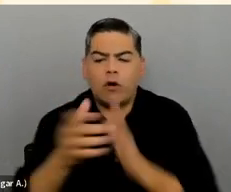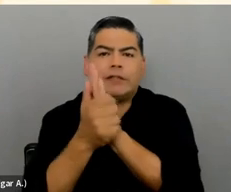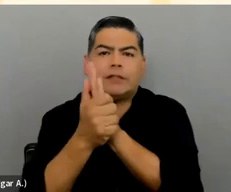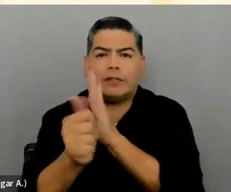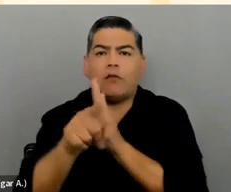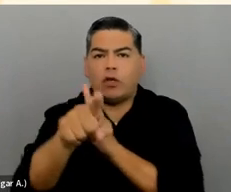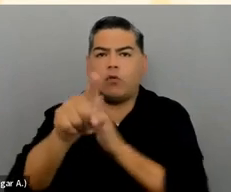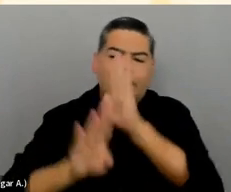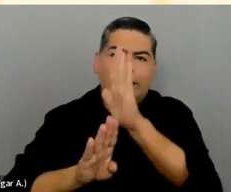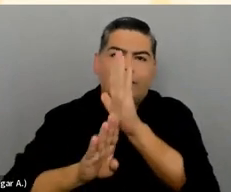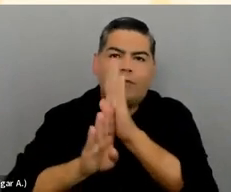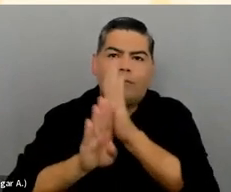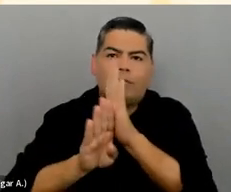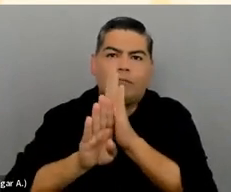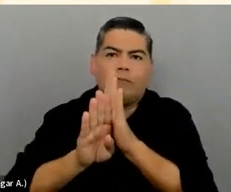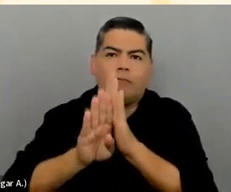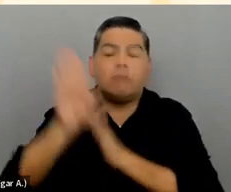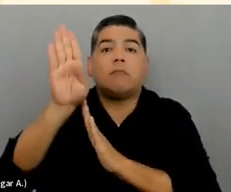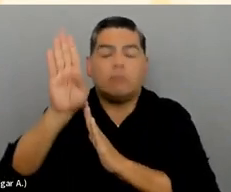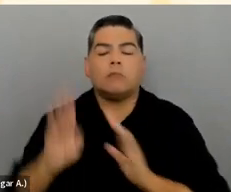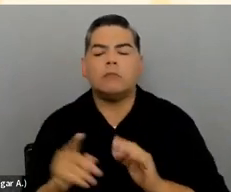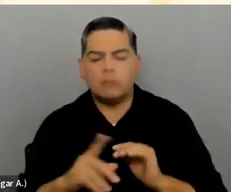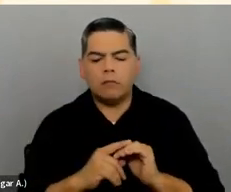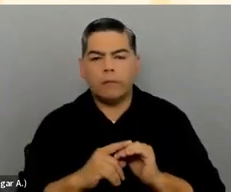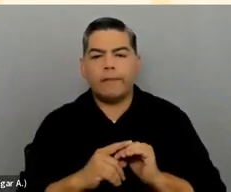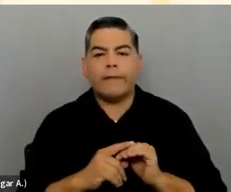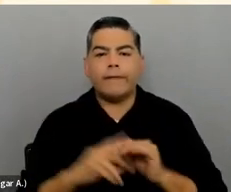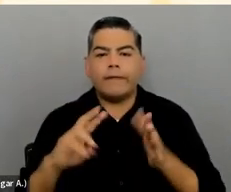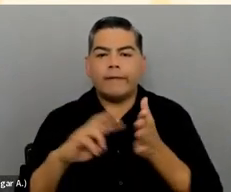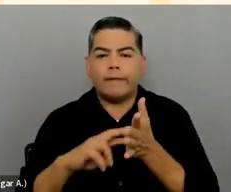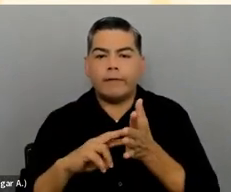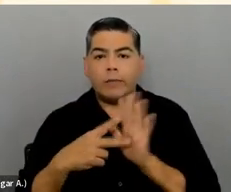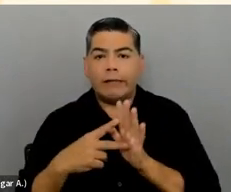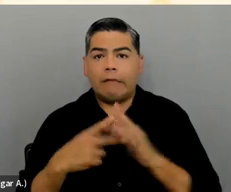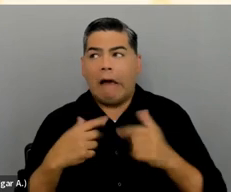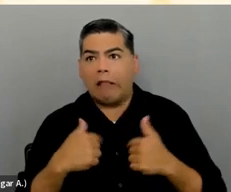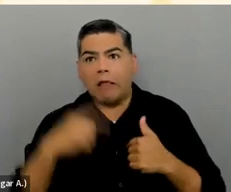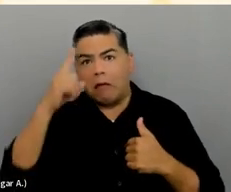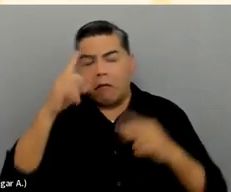So it's something that I think is a bit of an art form personally.